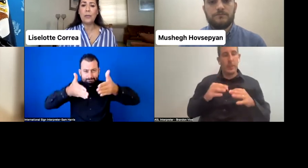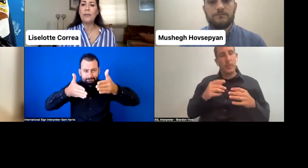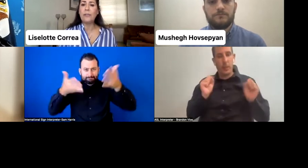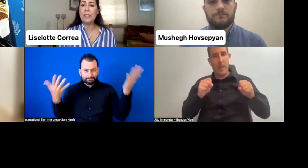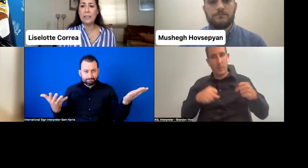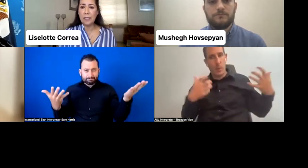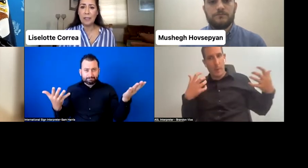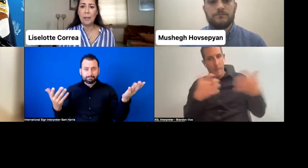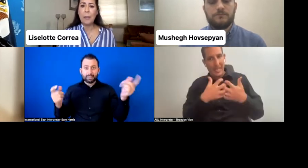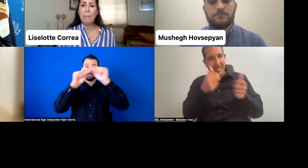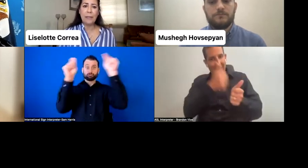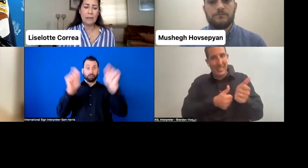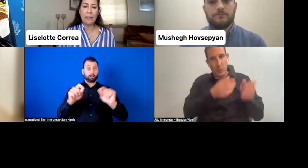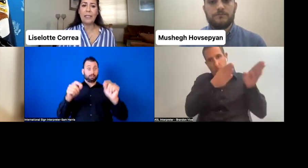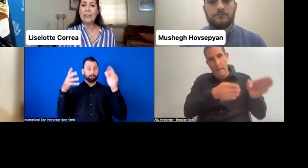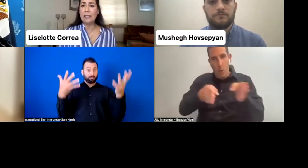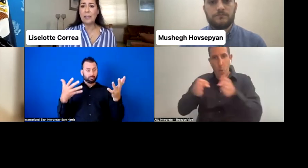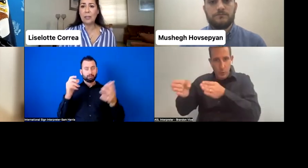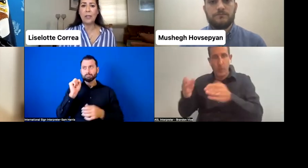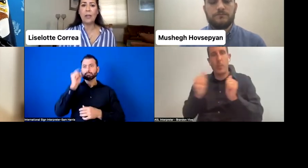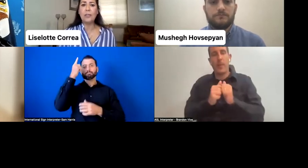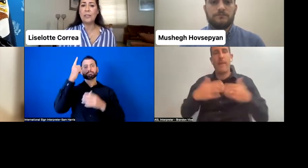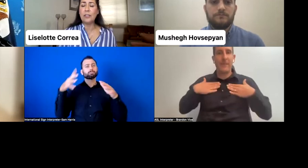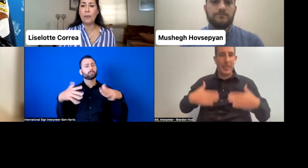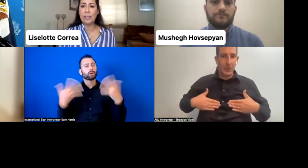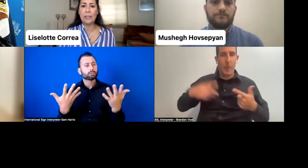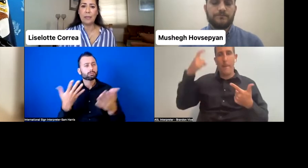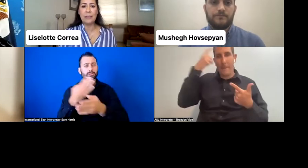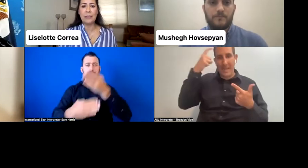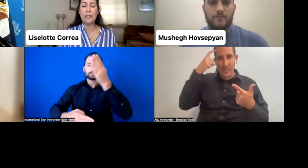with physical, mental, intellectual, and sensory disabilities.